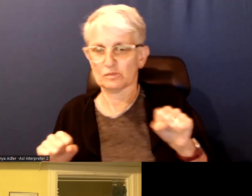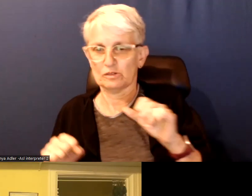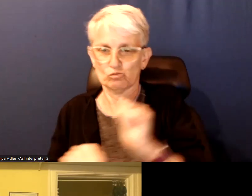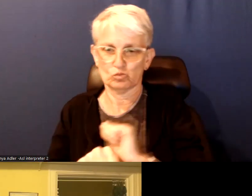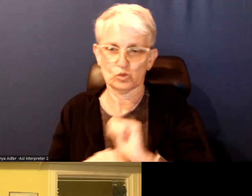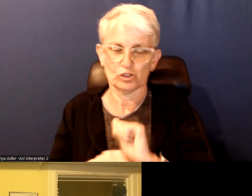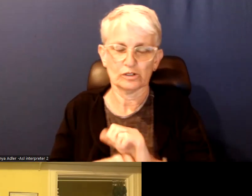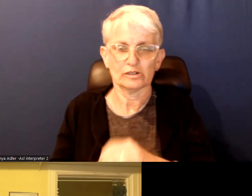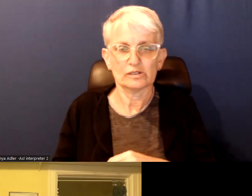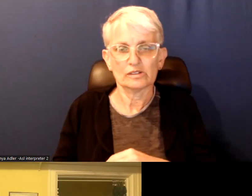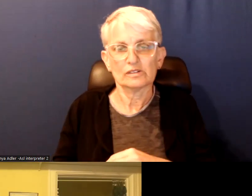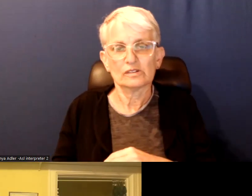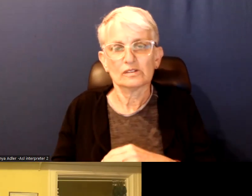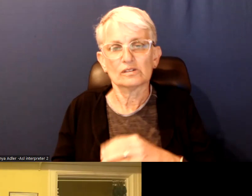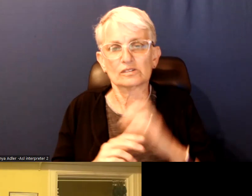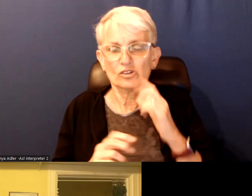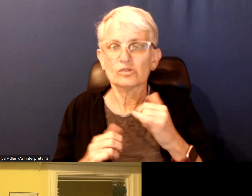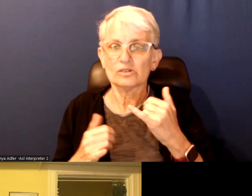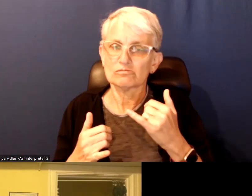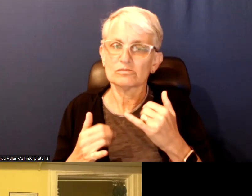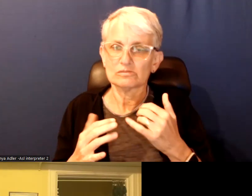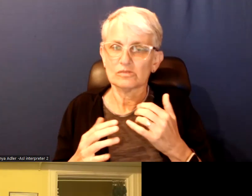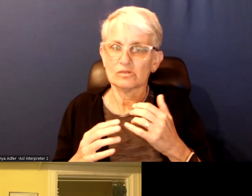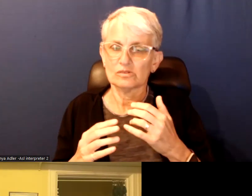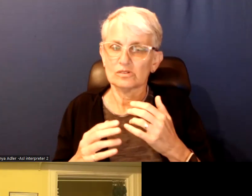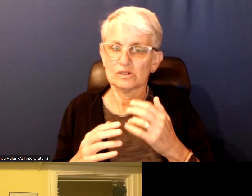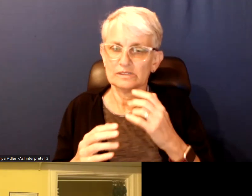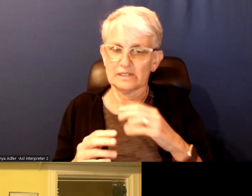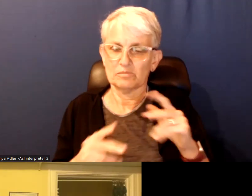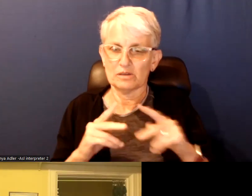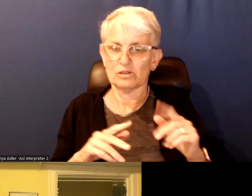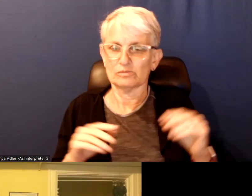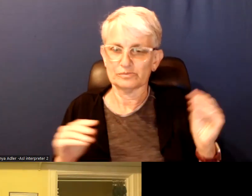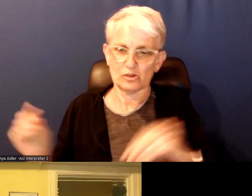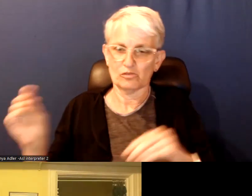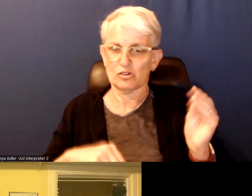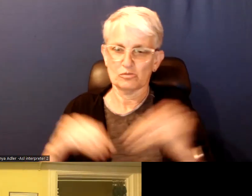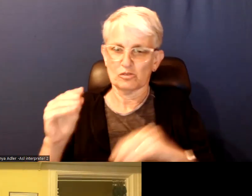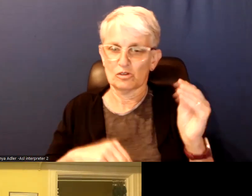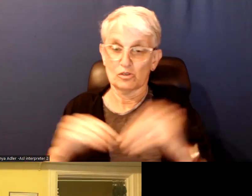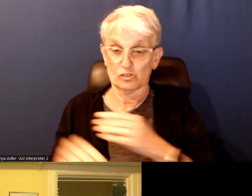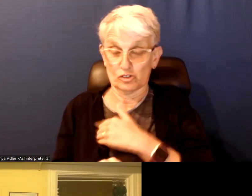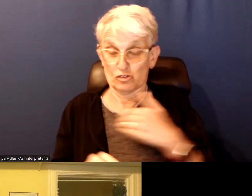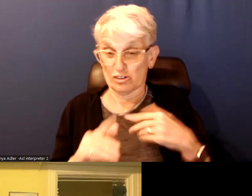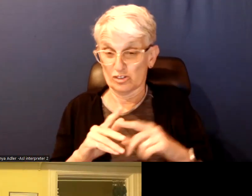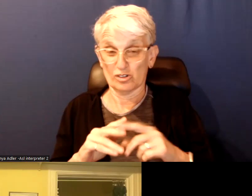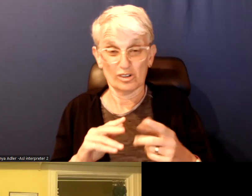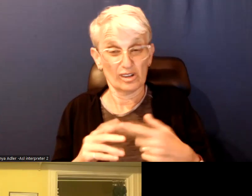So, we are seeing a growing number of claimants coming into Toronto. And unfortunately, housing is really expensive.